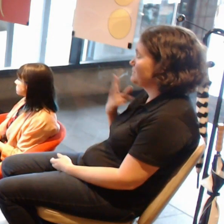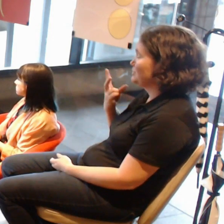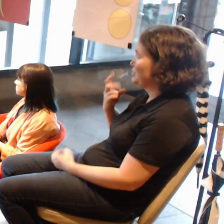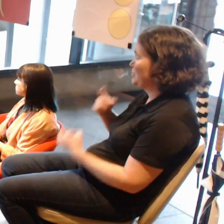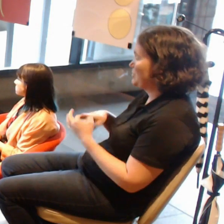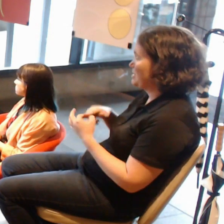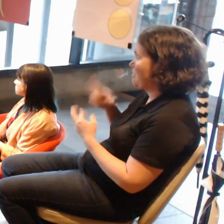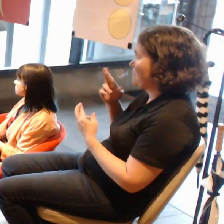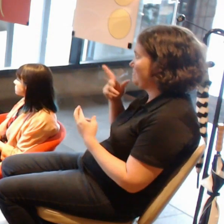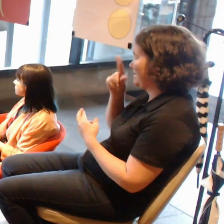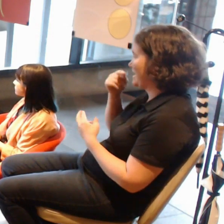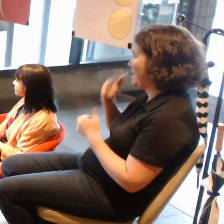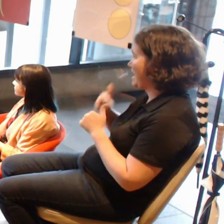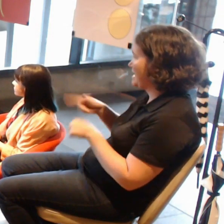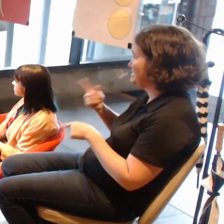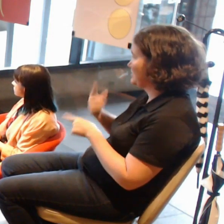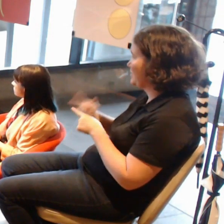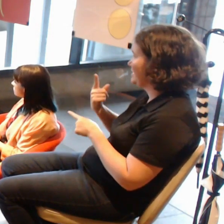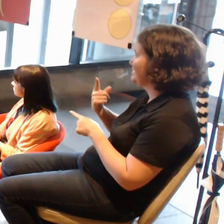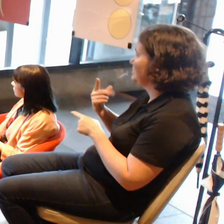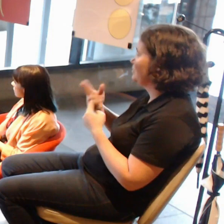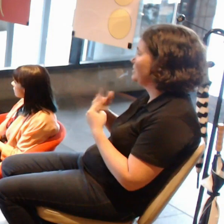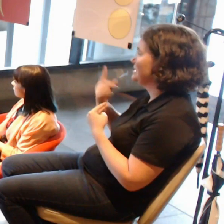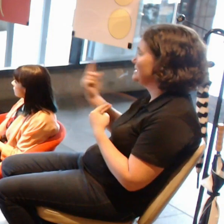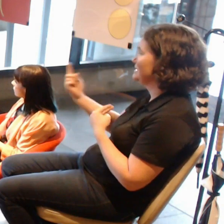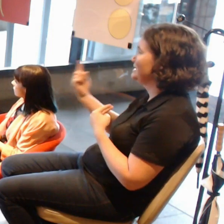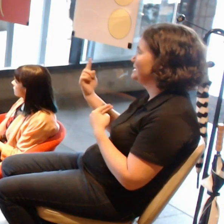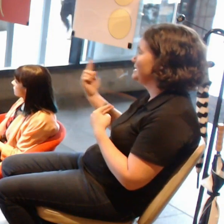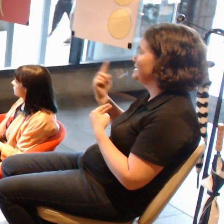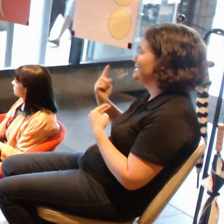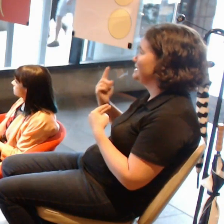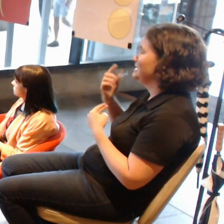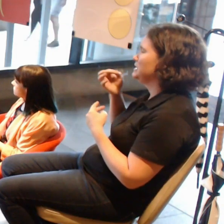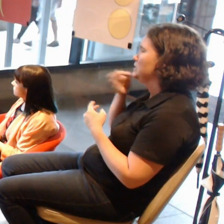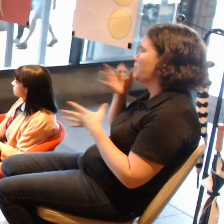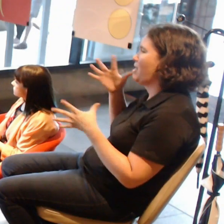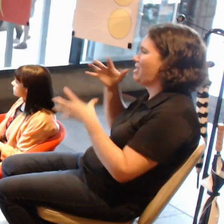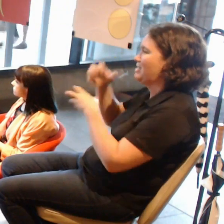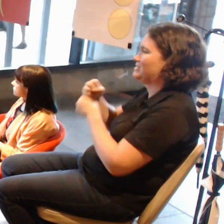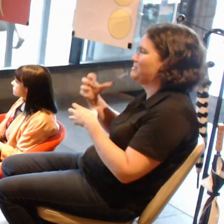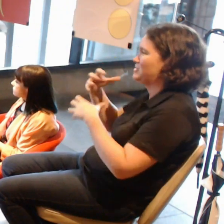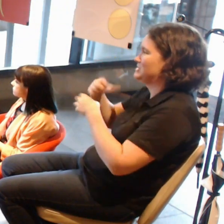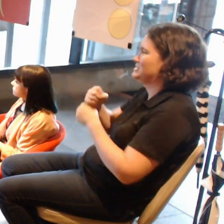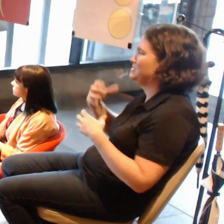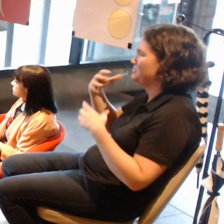With each of you, to wrap it up, to put a pin on the end of it and have more practical advice,